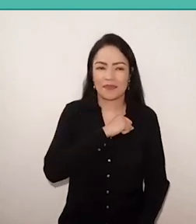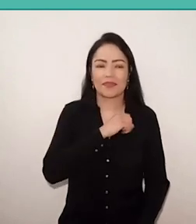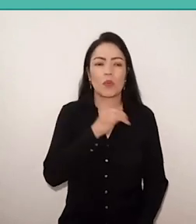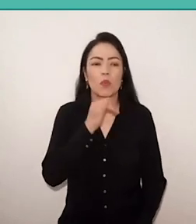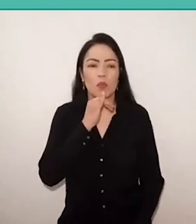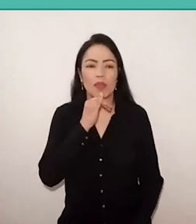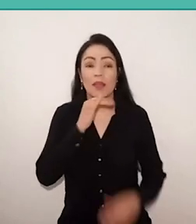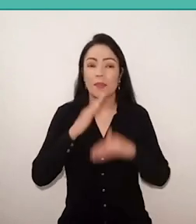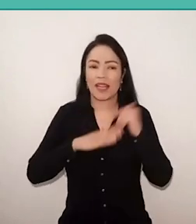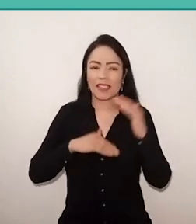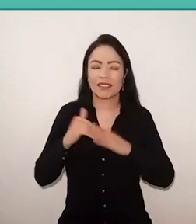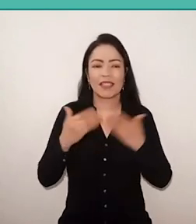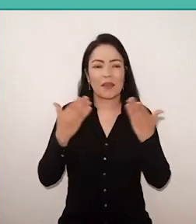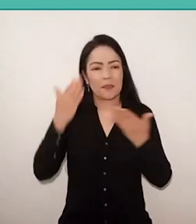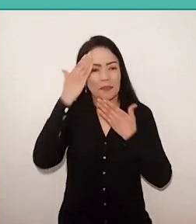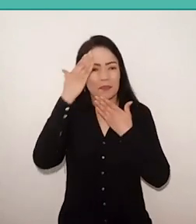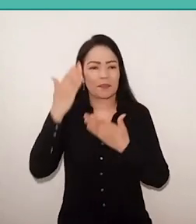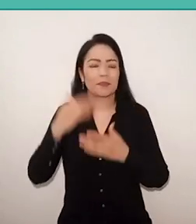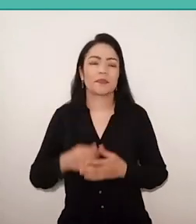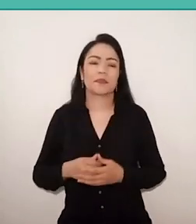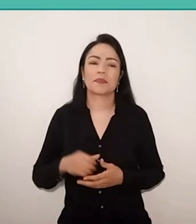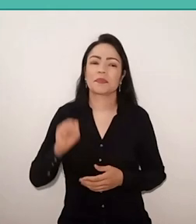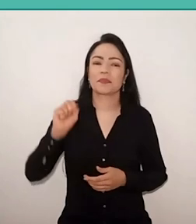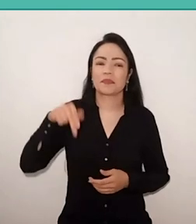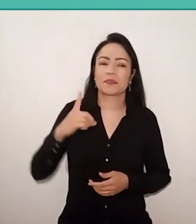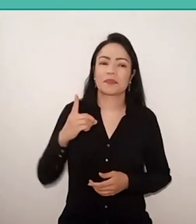Thank you Sergio. Hopefully Sandra was satisfied.